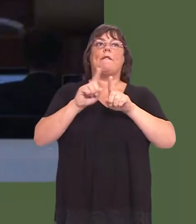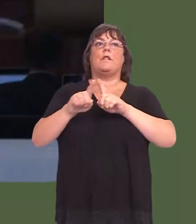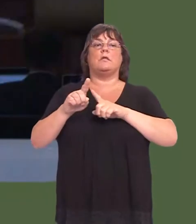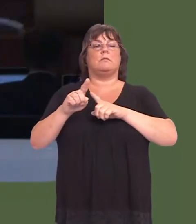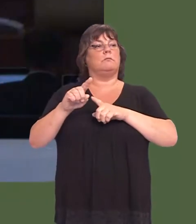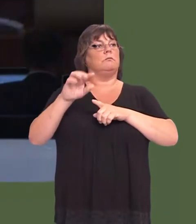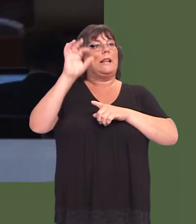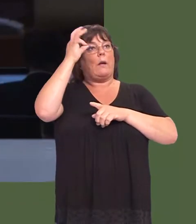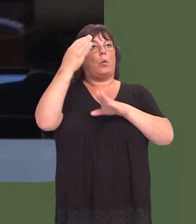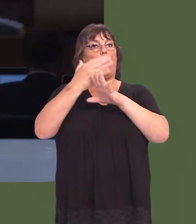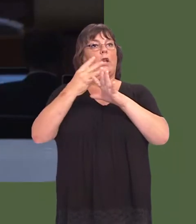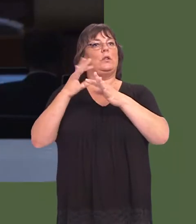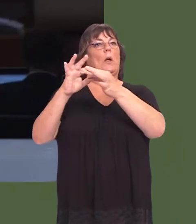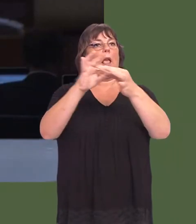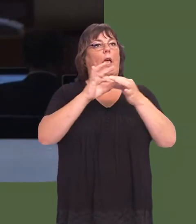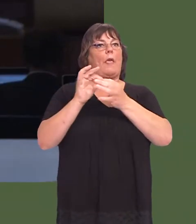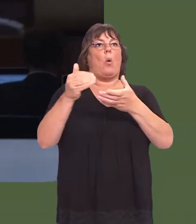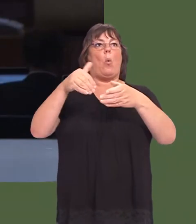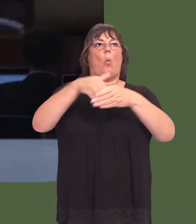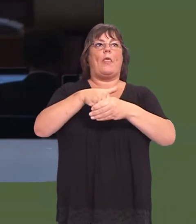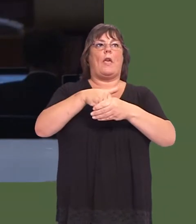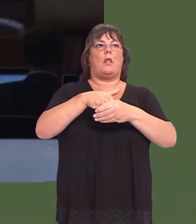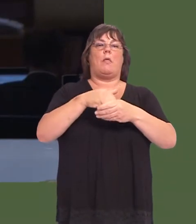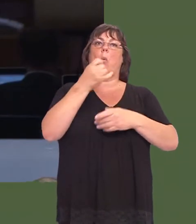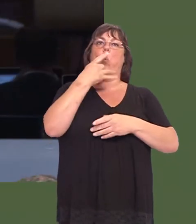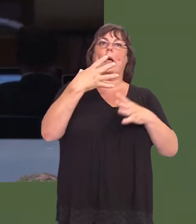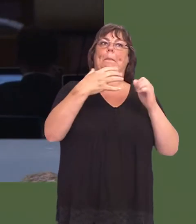at the regional level in the Welsh Governmentís White Paper, ëResilience and renewedí.